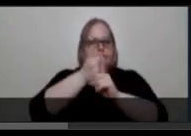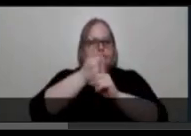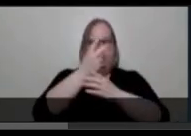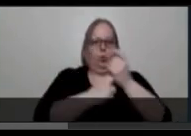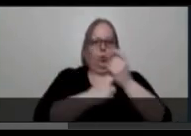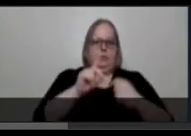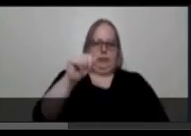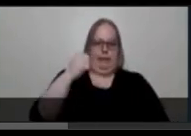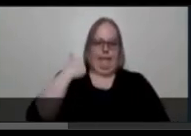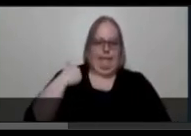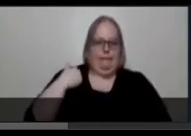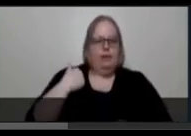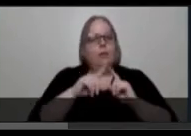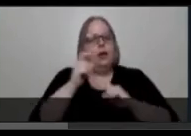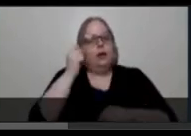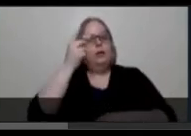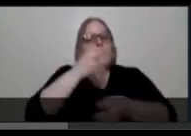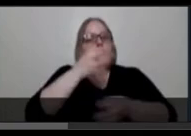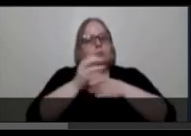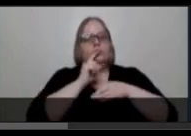but rather just shows their raw existence.